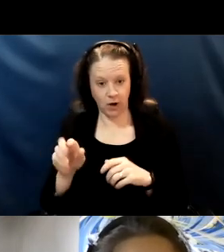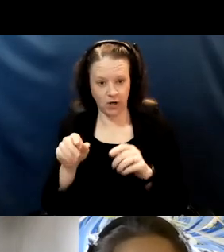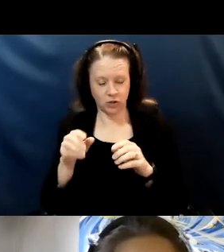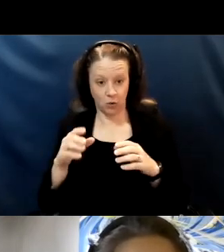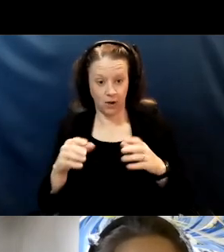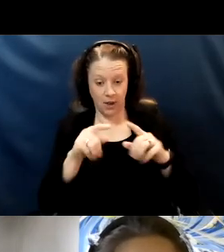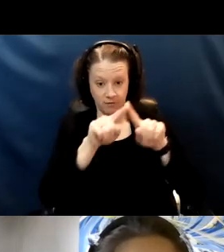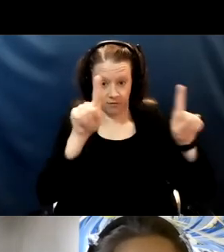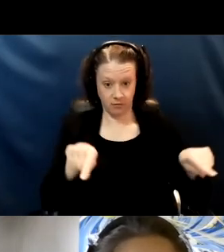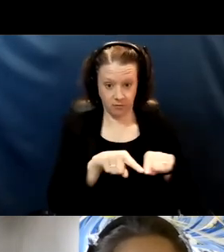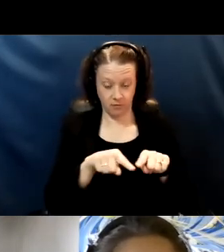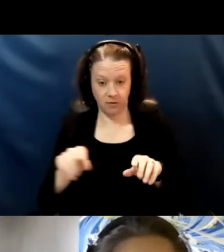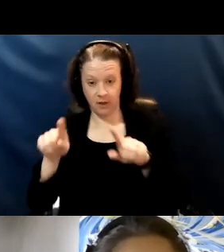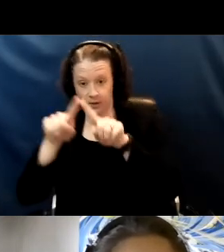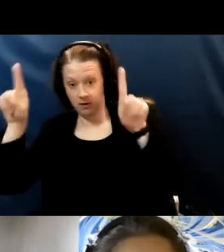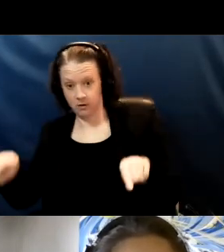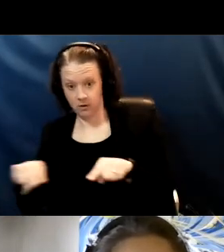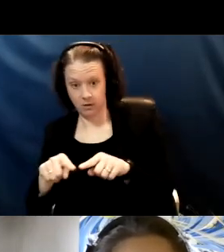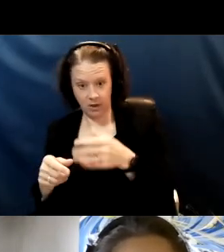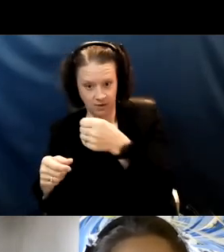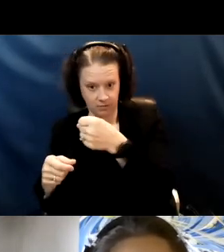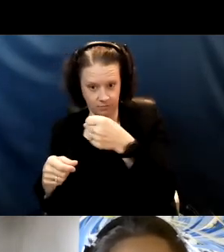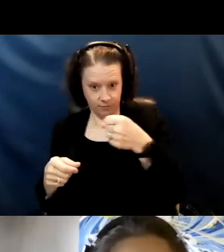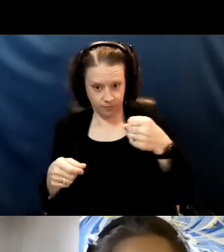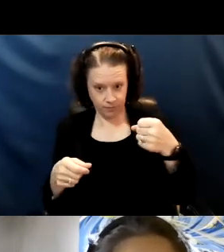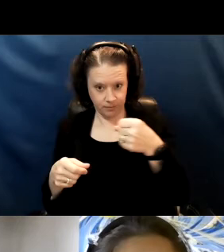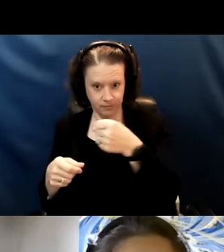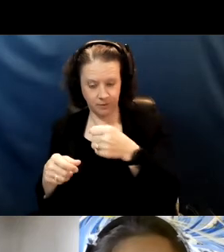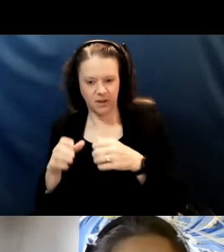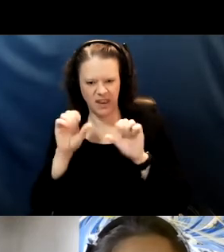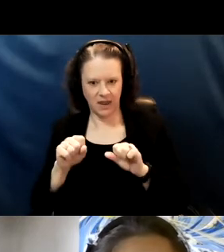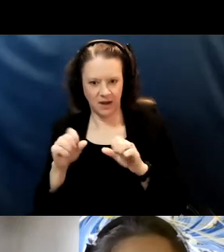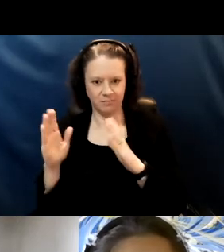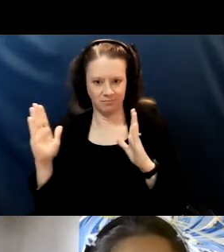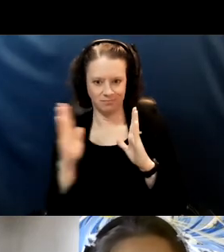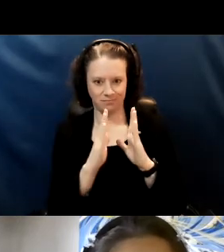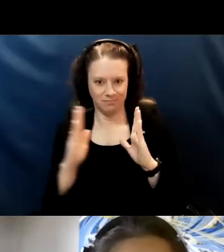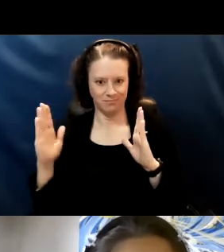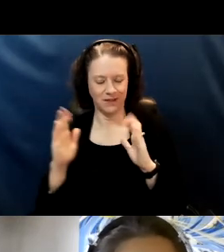and Dr. Spinazzi's videos larger so you can see them. Next slide.